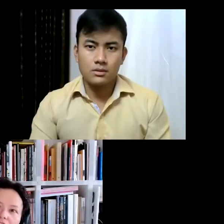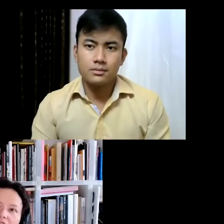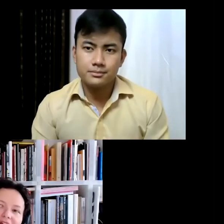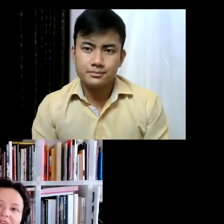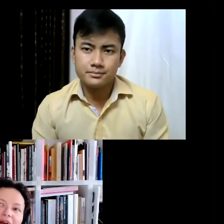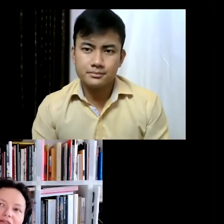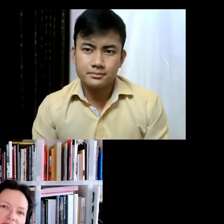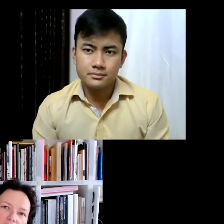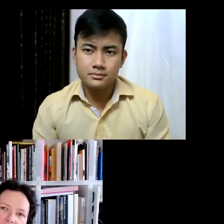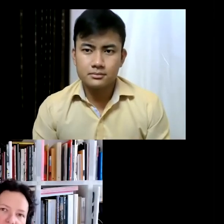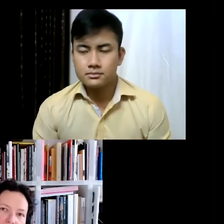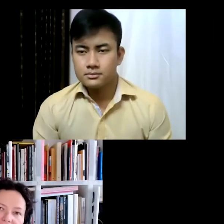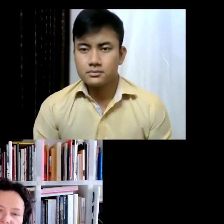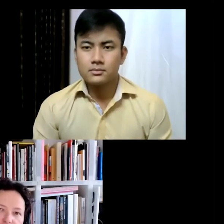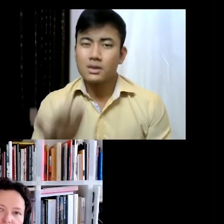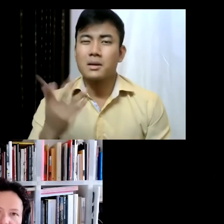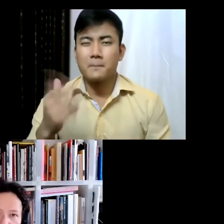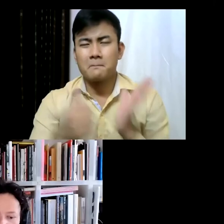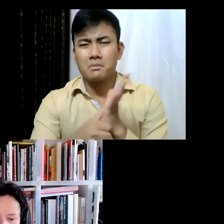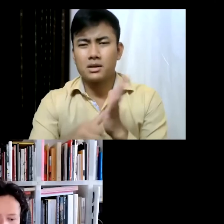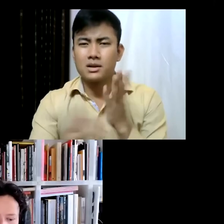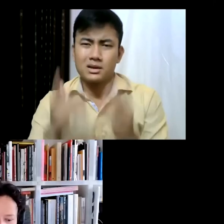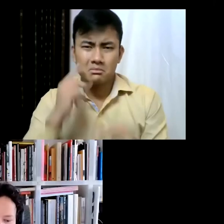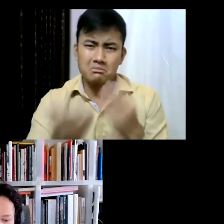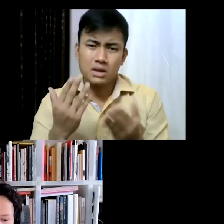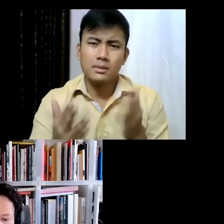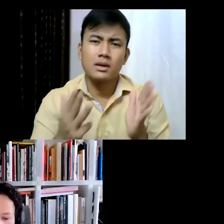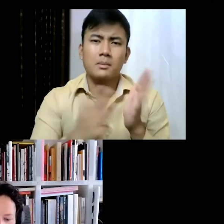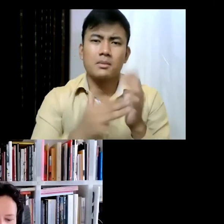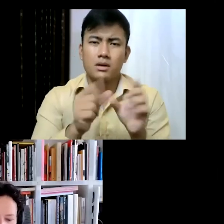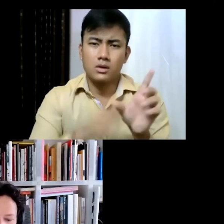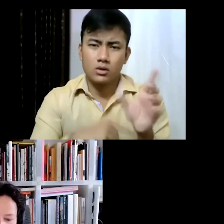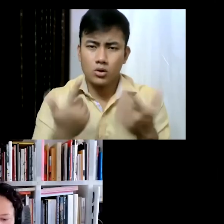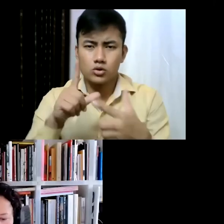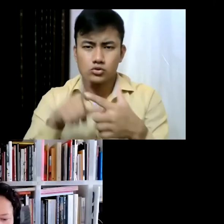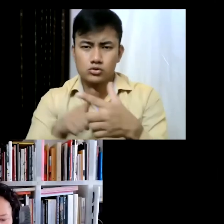don't know, like it depends on the month- like May and June are really busy, but you know it can be